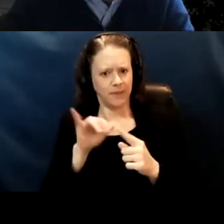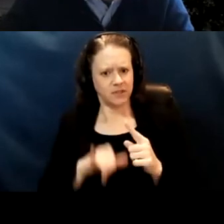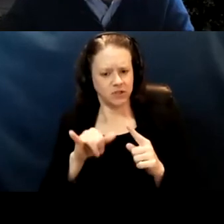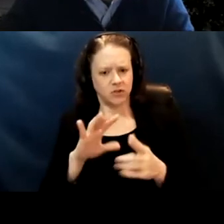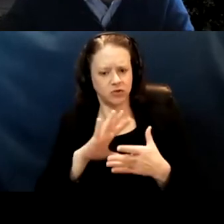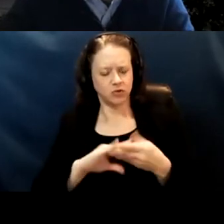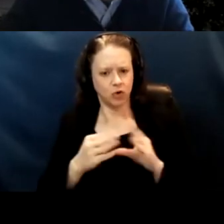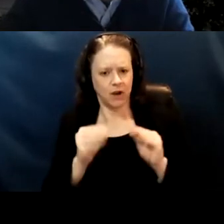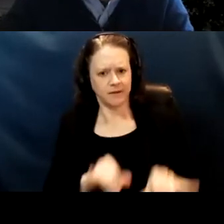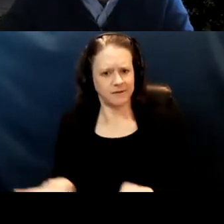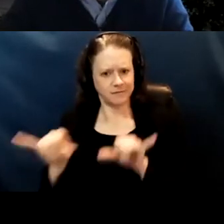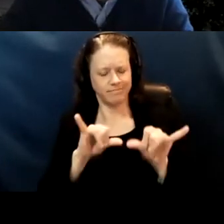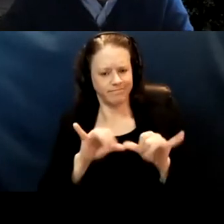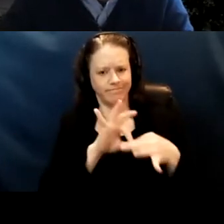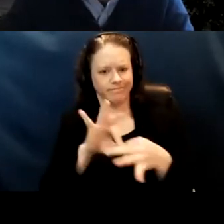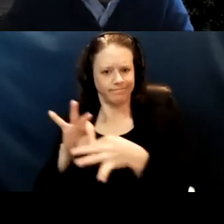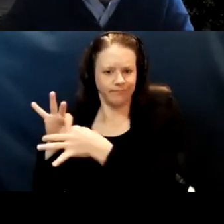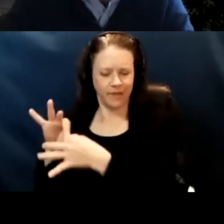in California without a lot of help from the press.